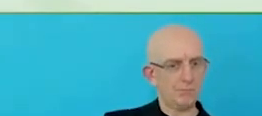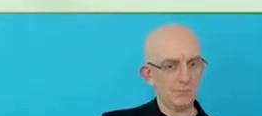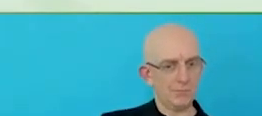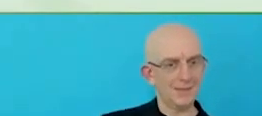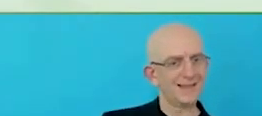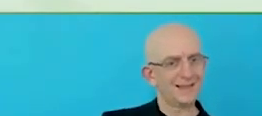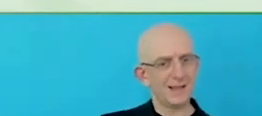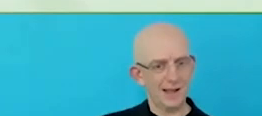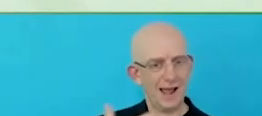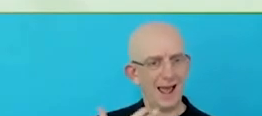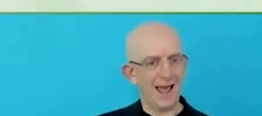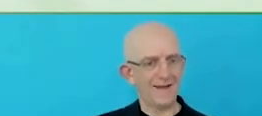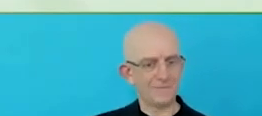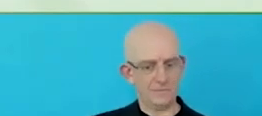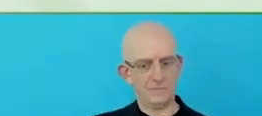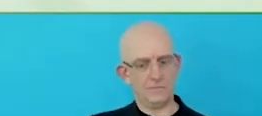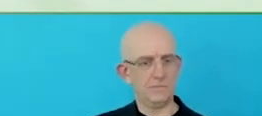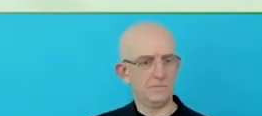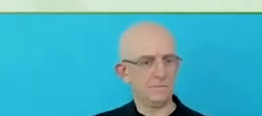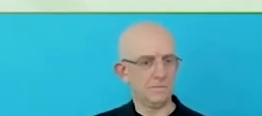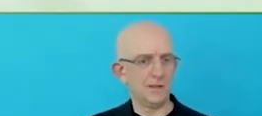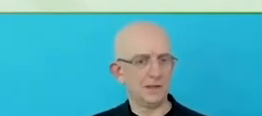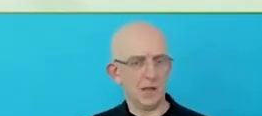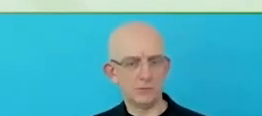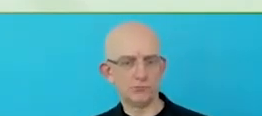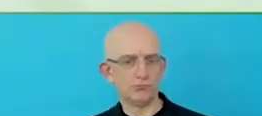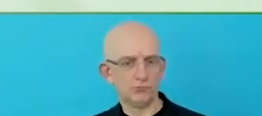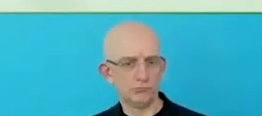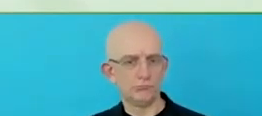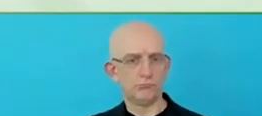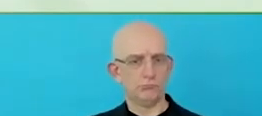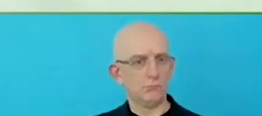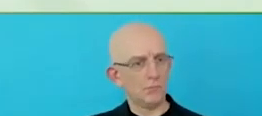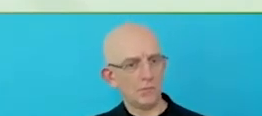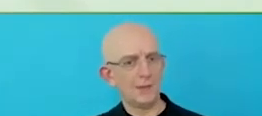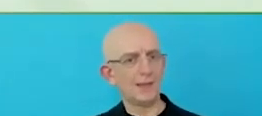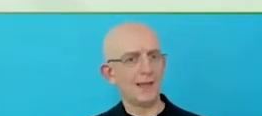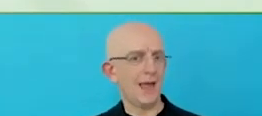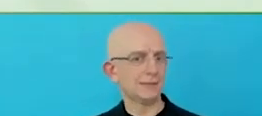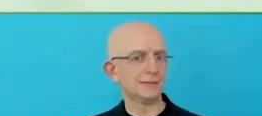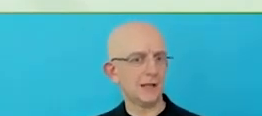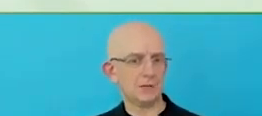The goal is, eventually to provide them with that key playgroup or